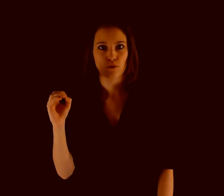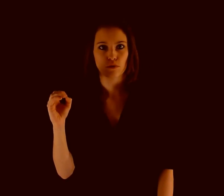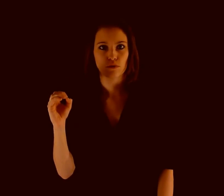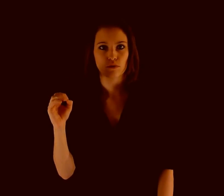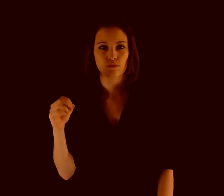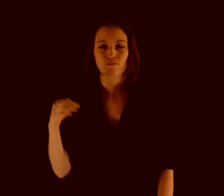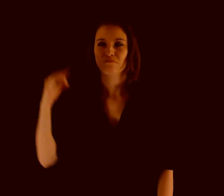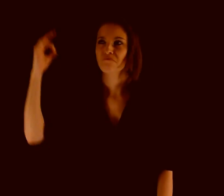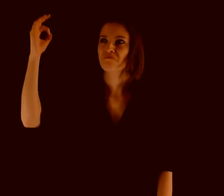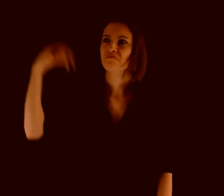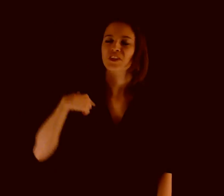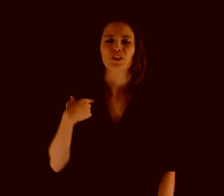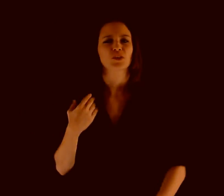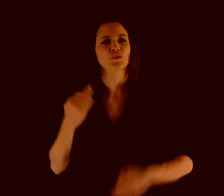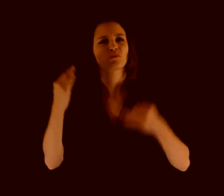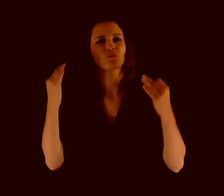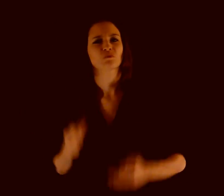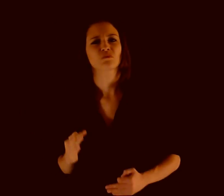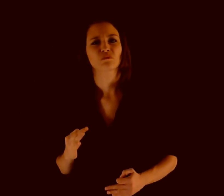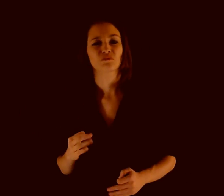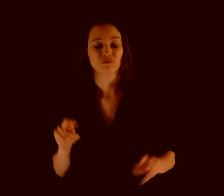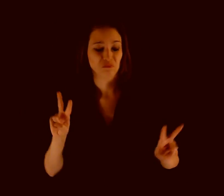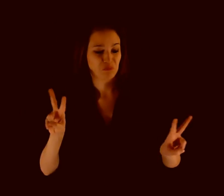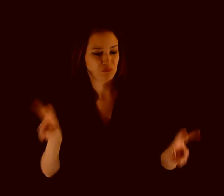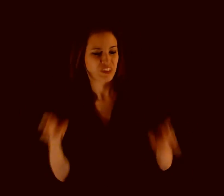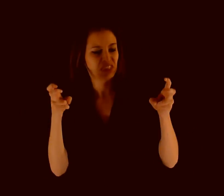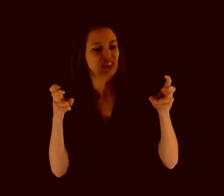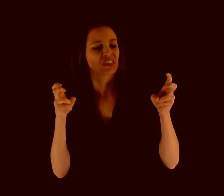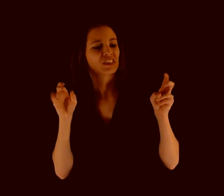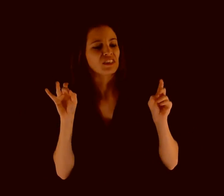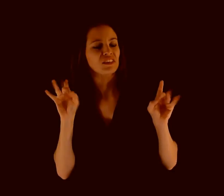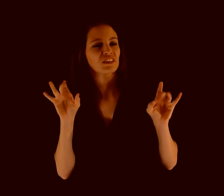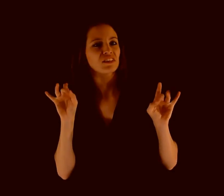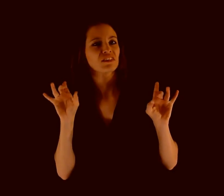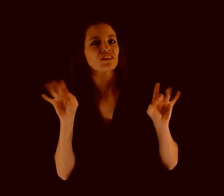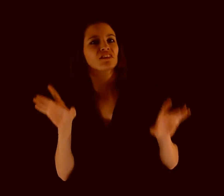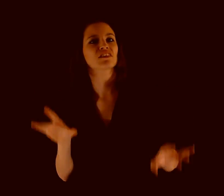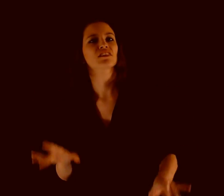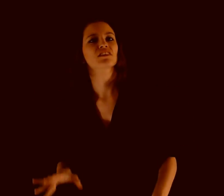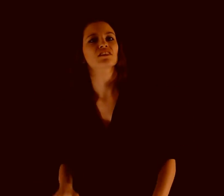DESTINY, I SURE, EXTRACT-FROM-THEM GOLD It was a sign, I'm sure, to make gold from these two elements